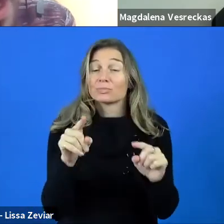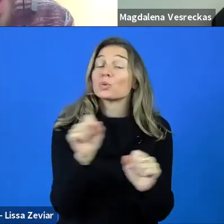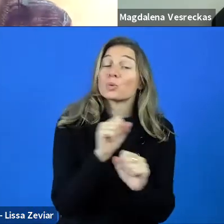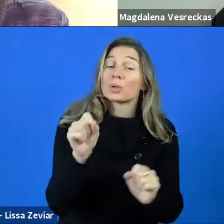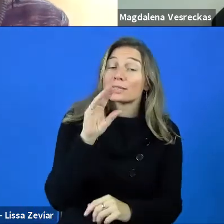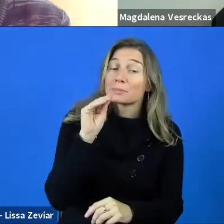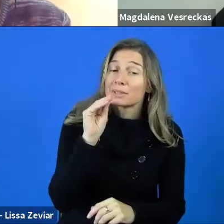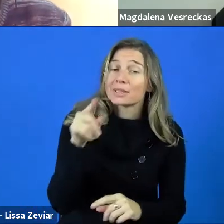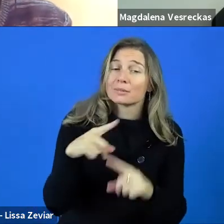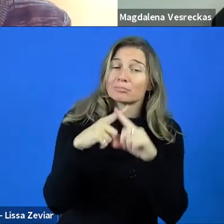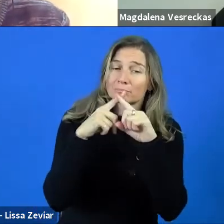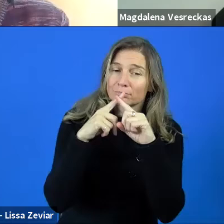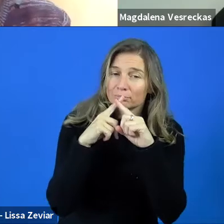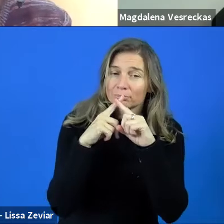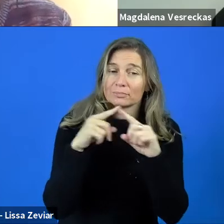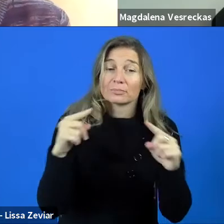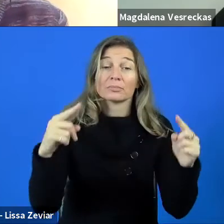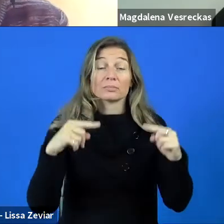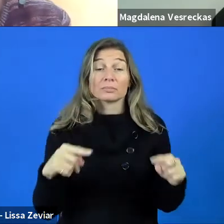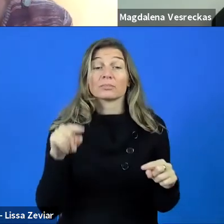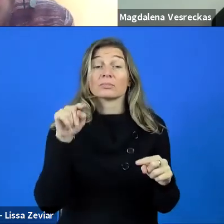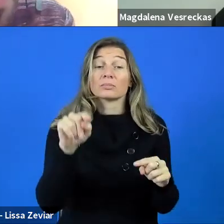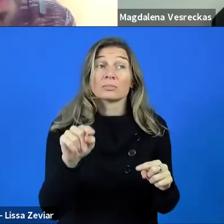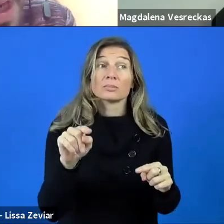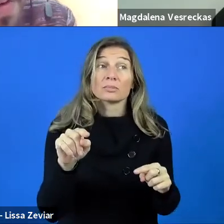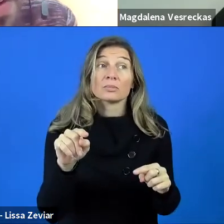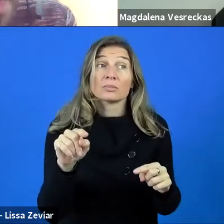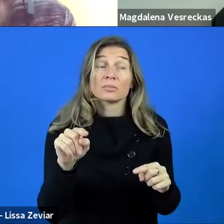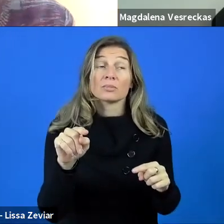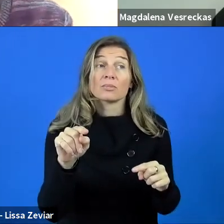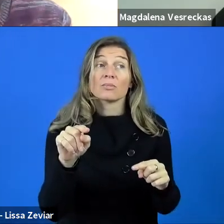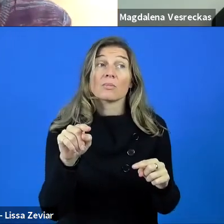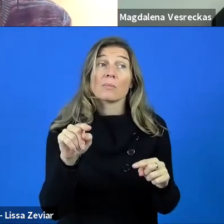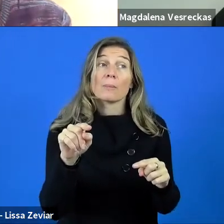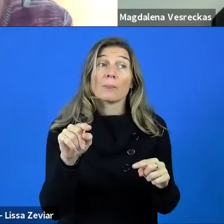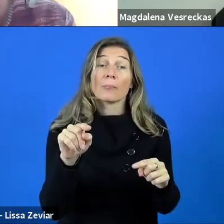You can activate your webcam and microphone when you are speaking.